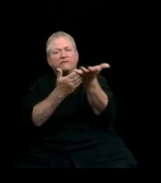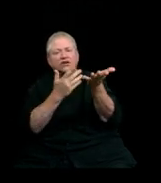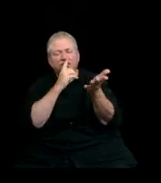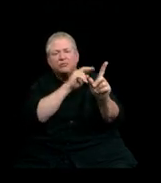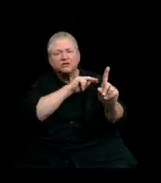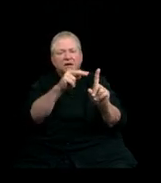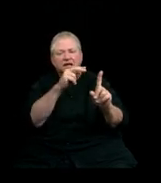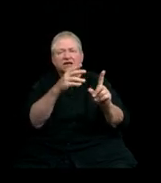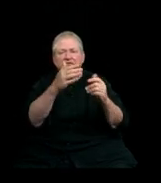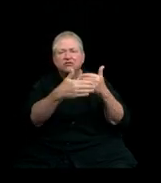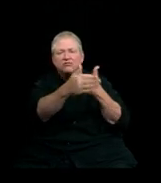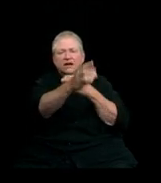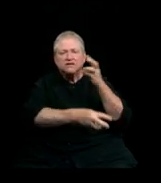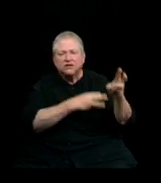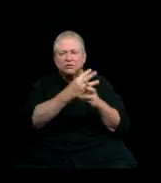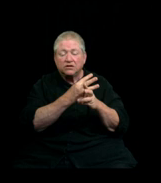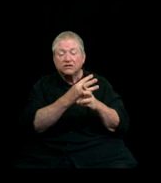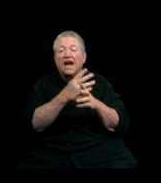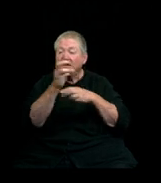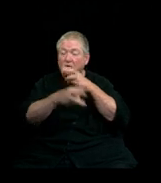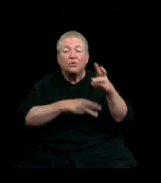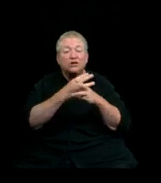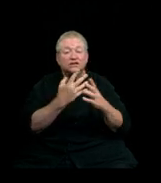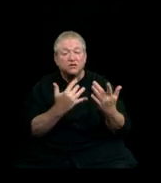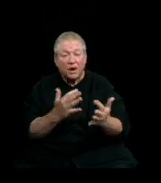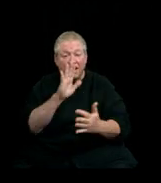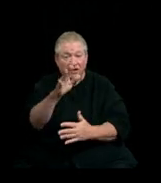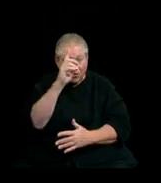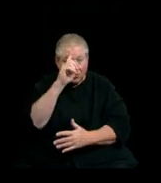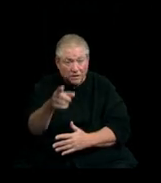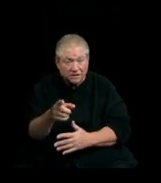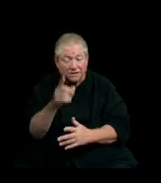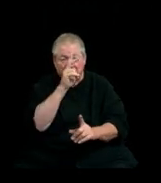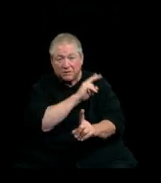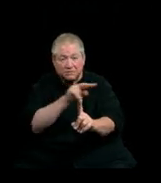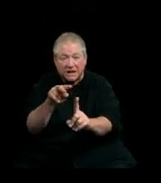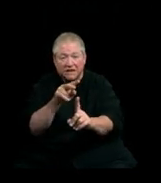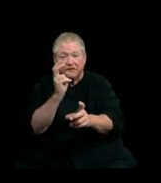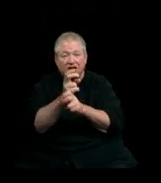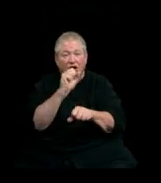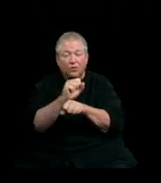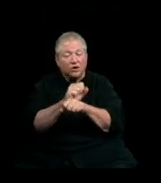the rest of the world is awaiting your wisdom, perspectives, and hard work. Out you go!